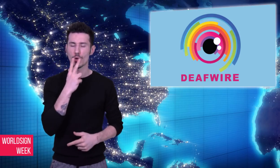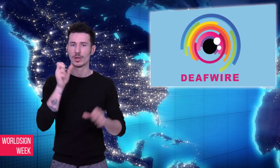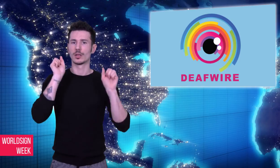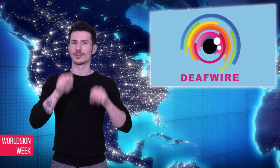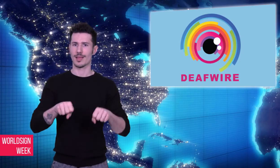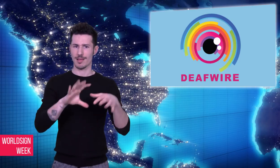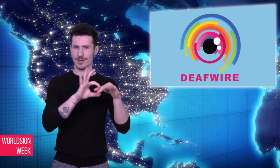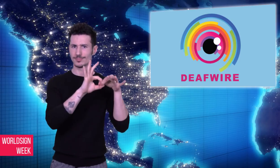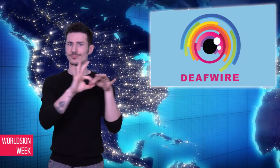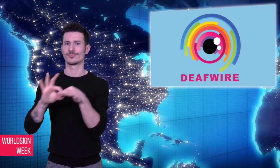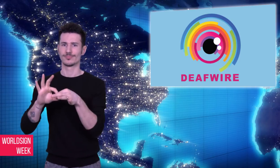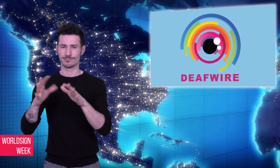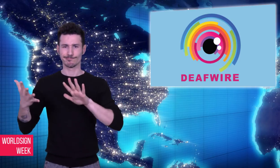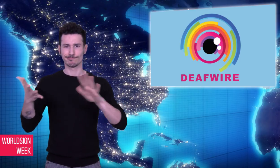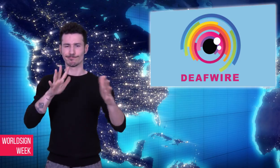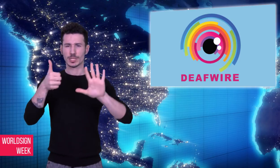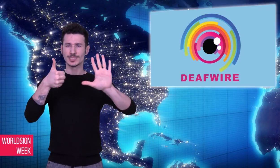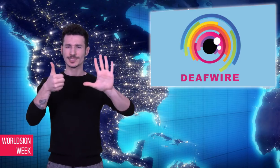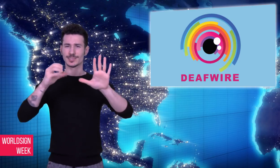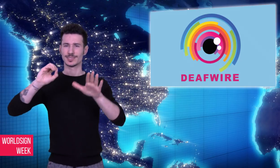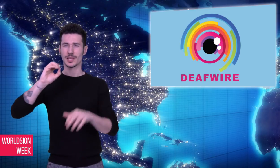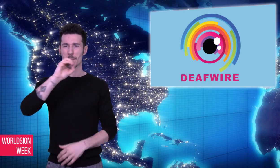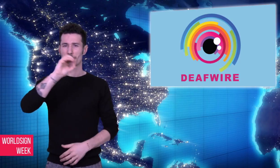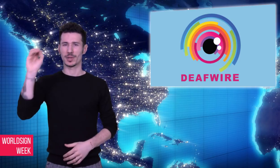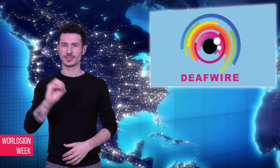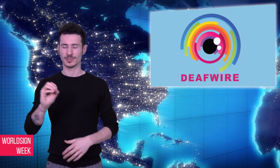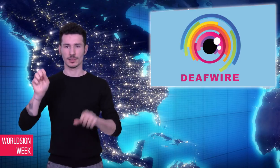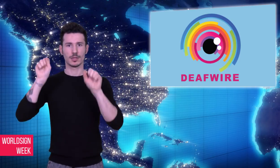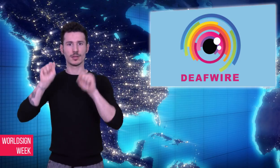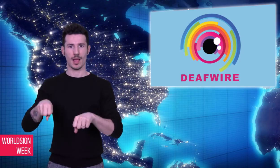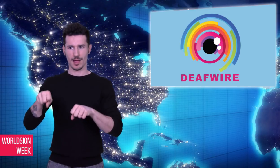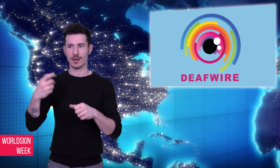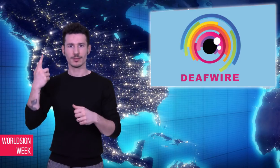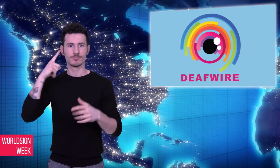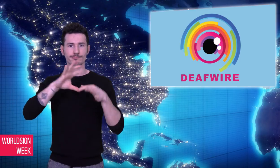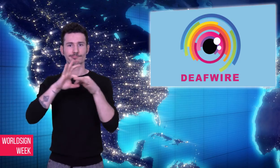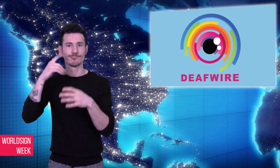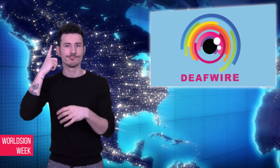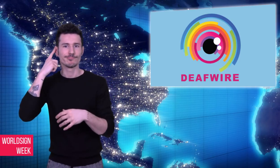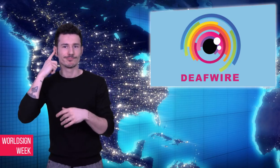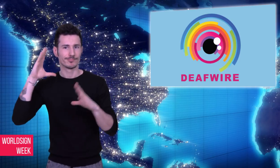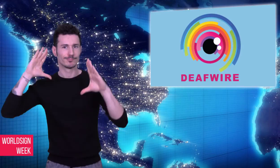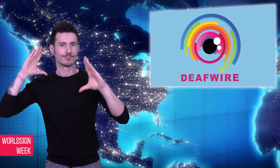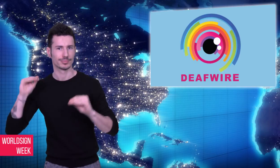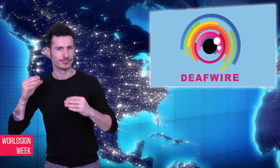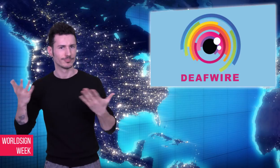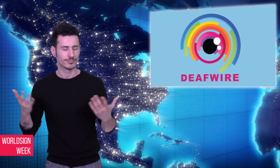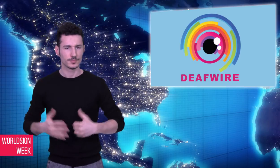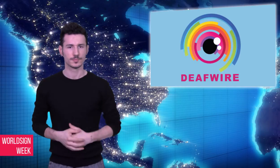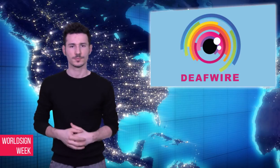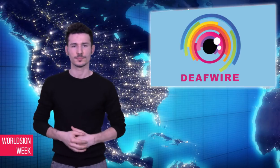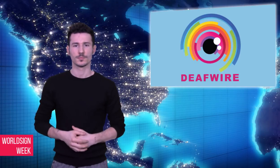this study of 50,000 people over eight